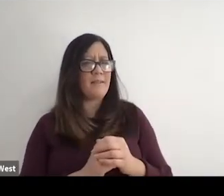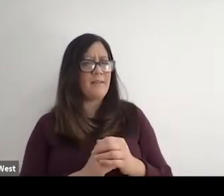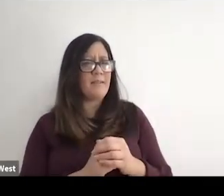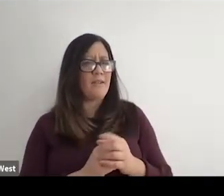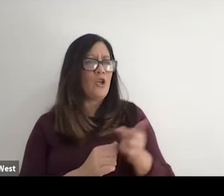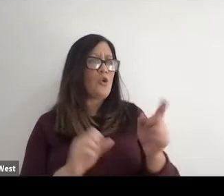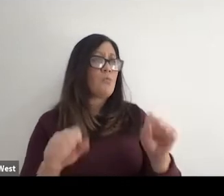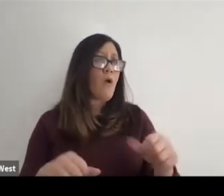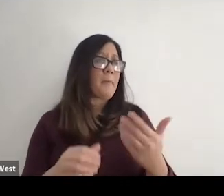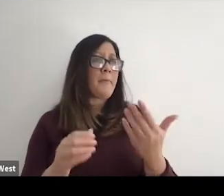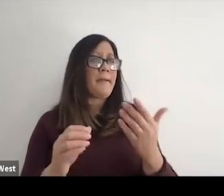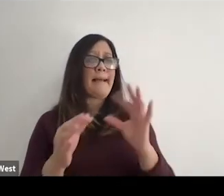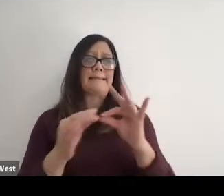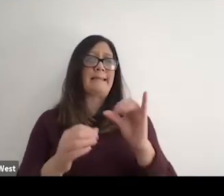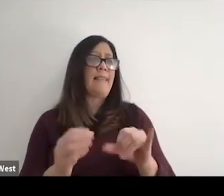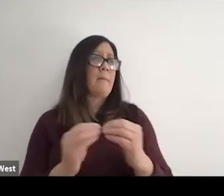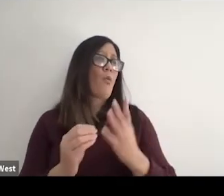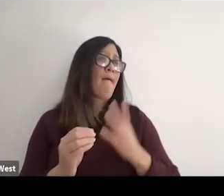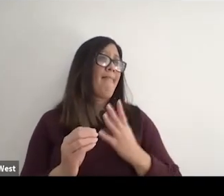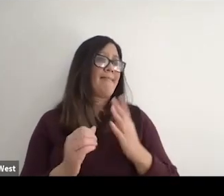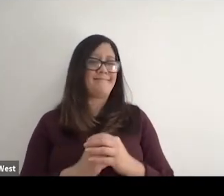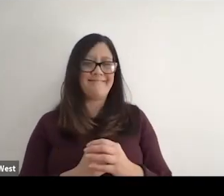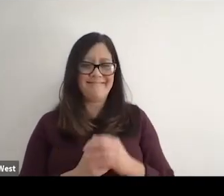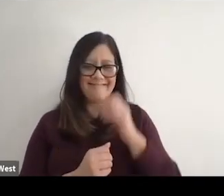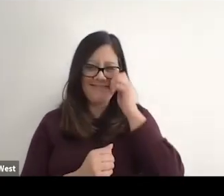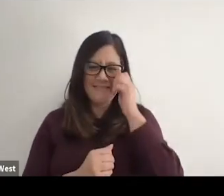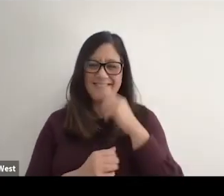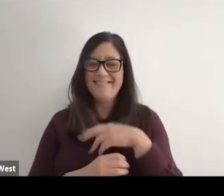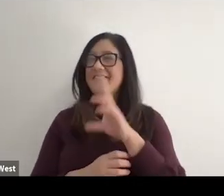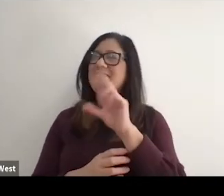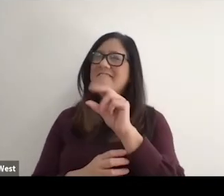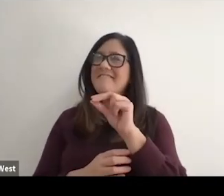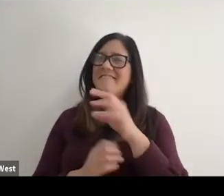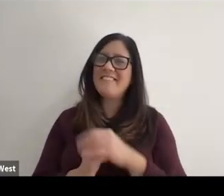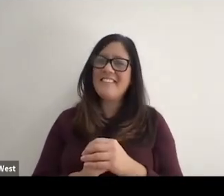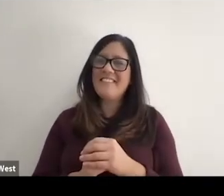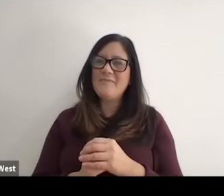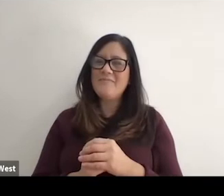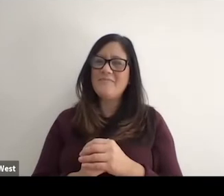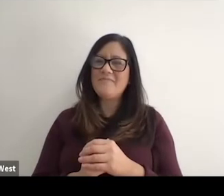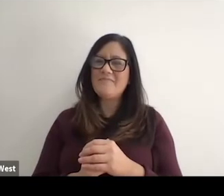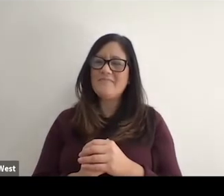elegant way of saying that. No, I mean I, I think it.